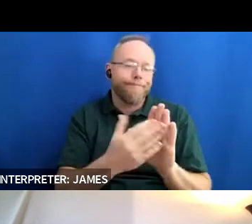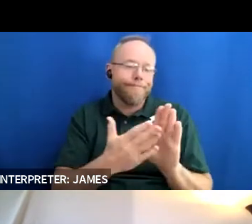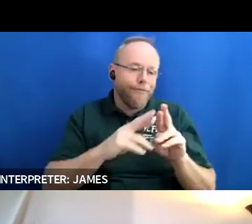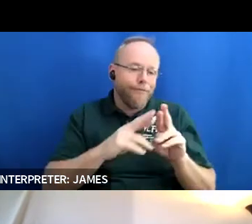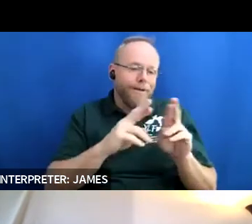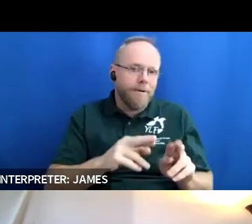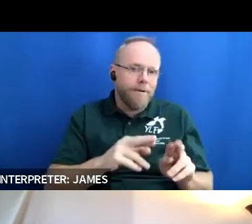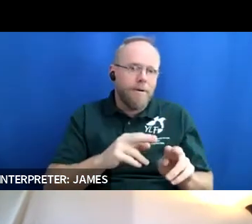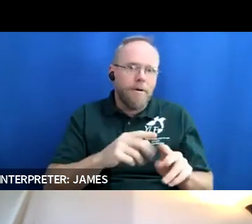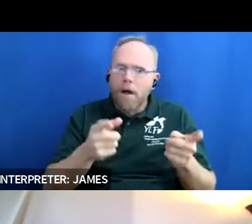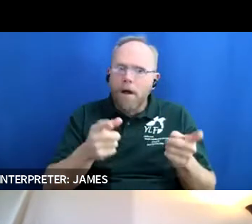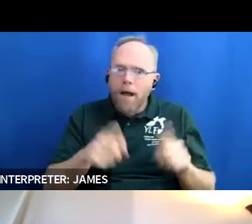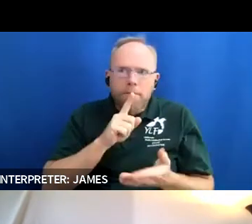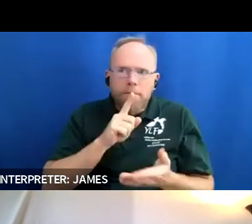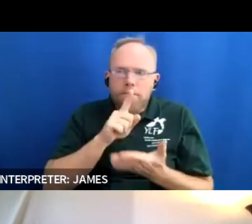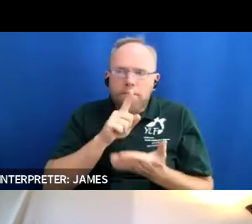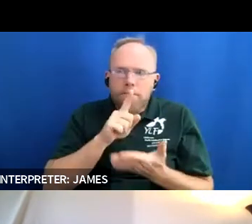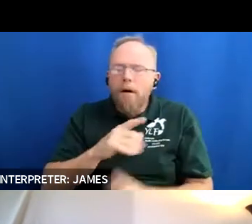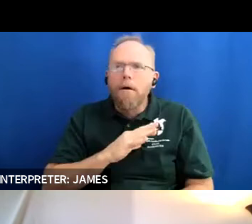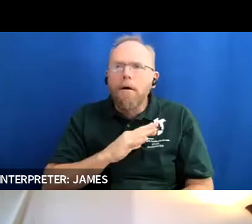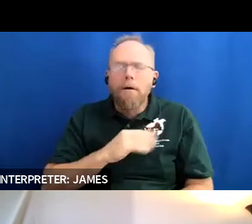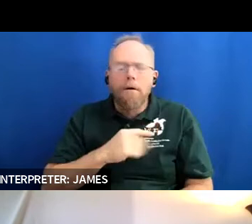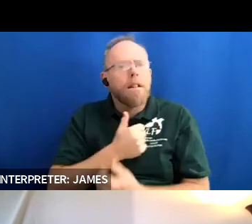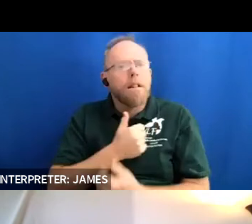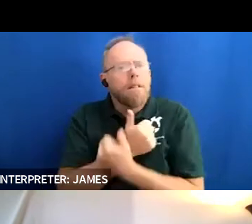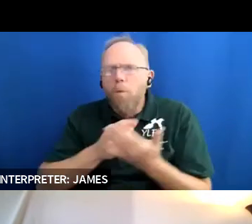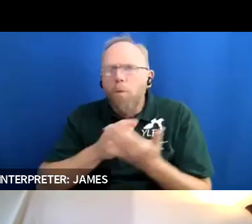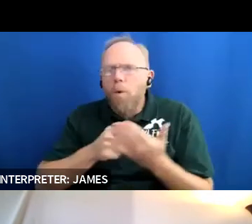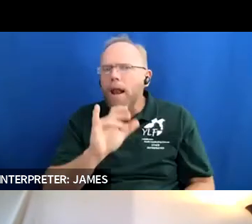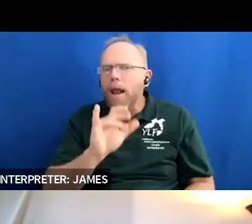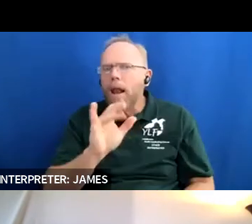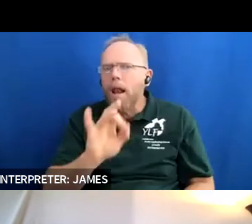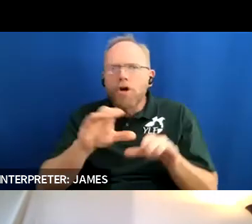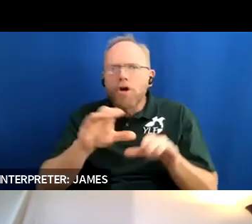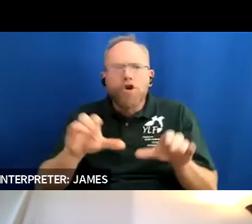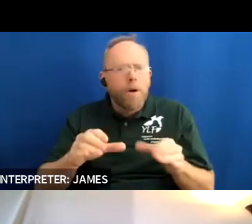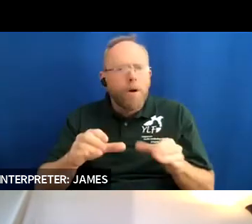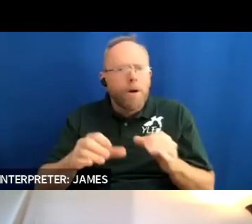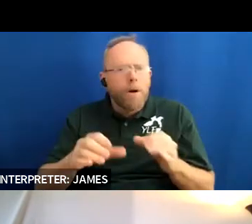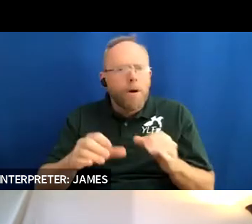with what what we were promoting and what we do here in arizona as well as across the country um